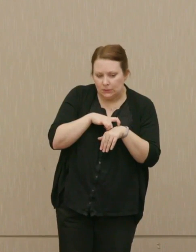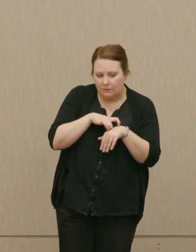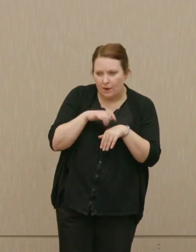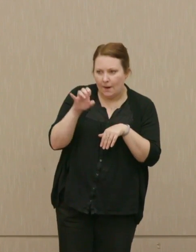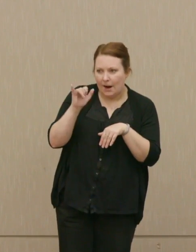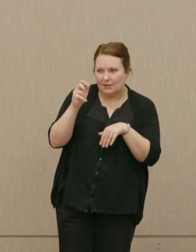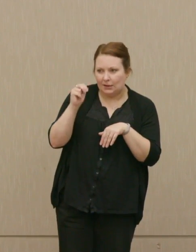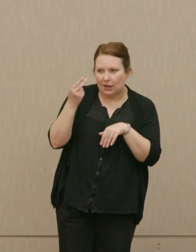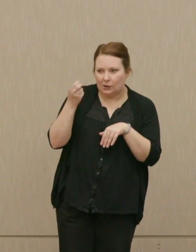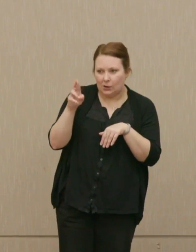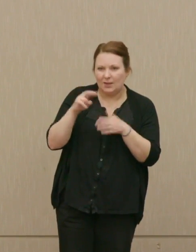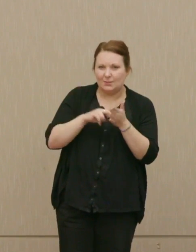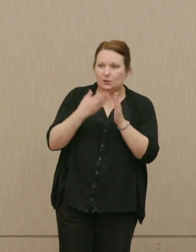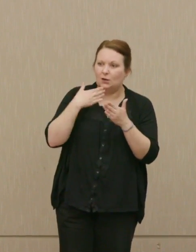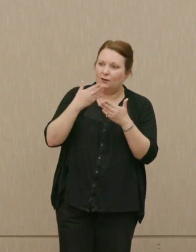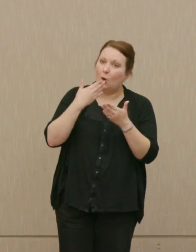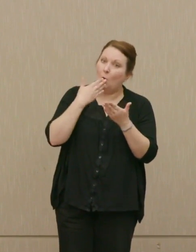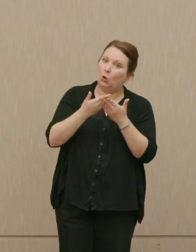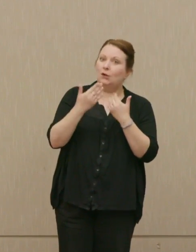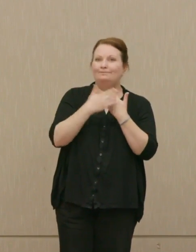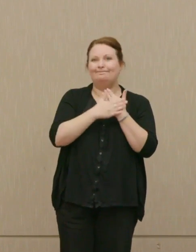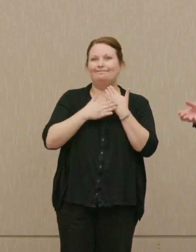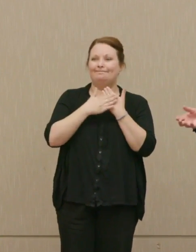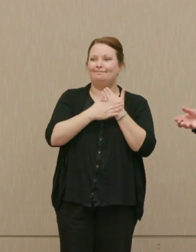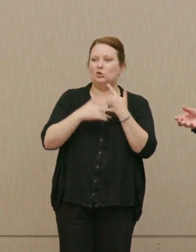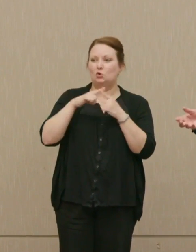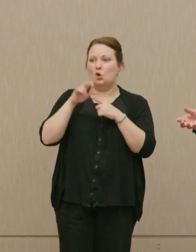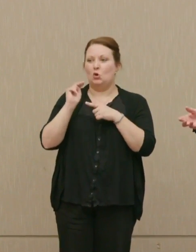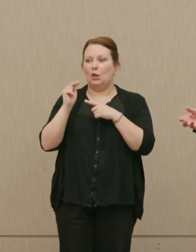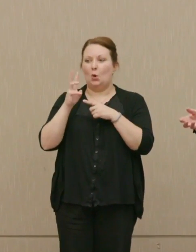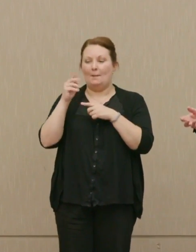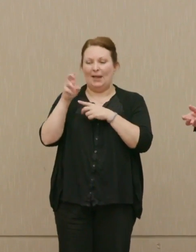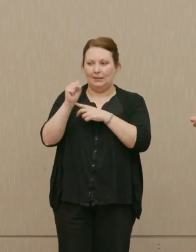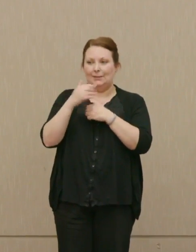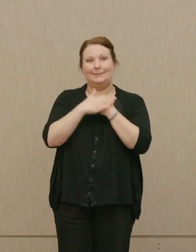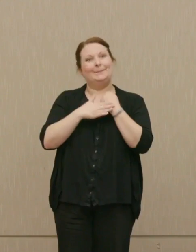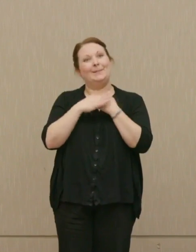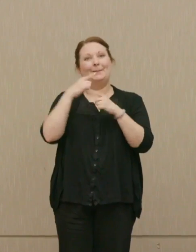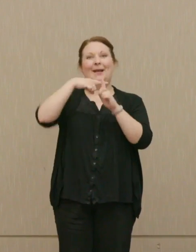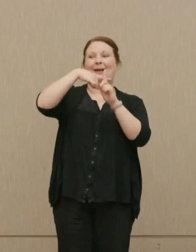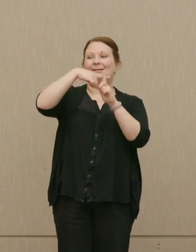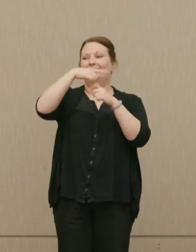which was meant to give a good face to nuclear weapons, to nuclear energy, so we gave a lot